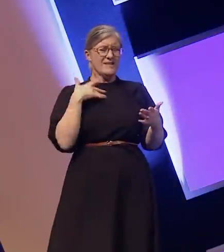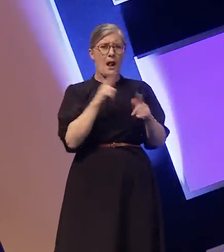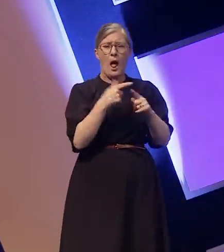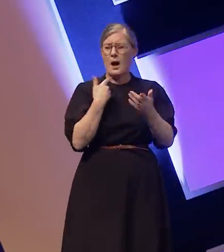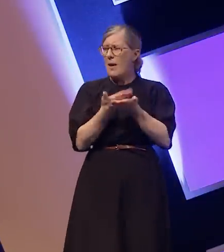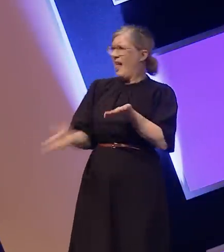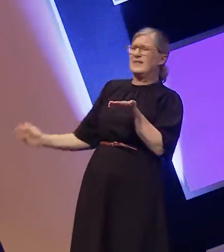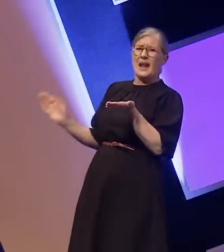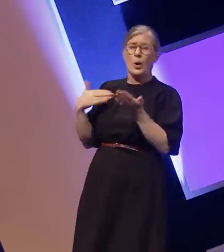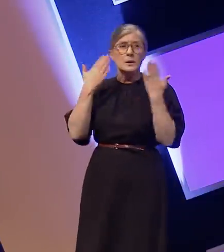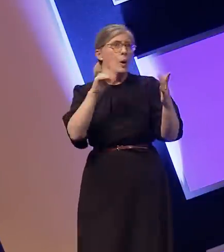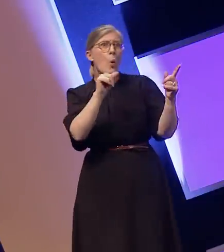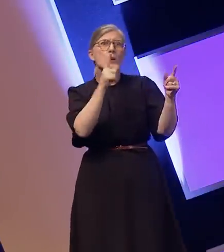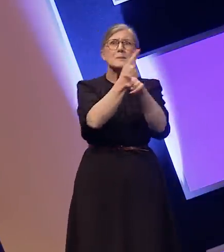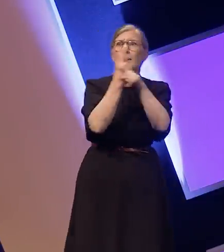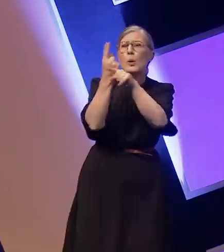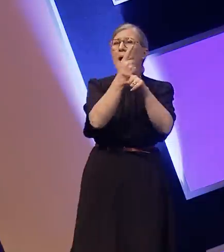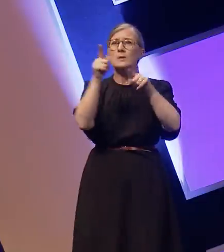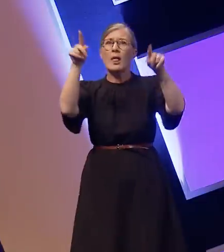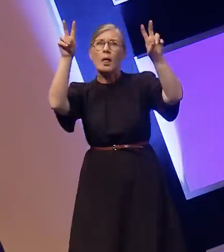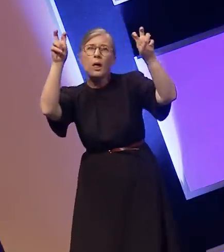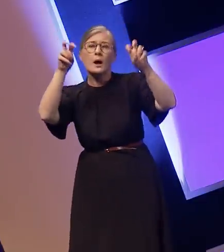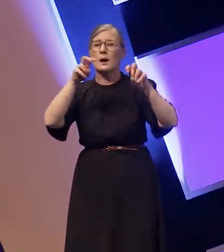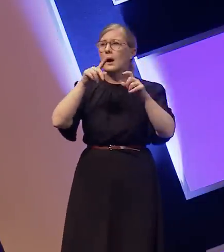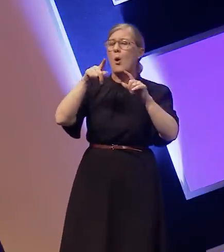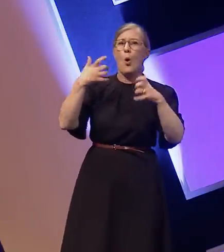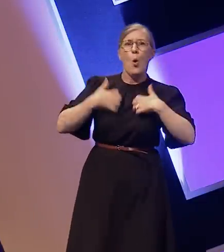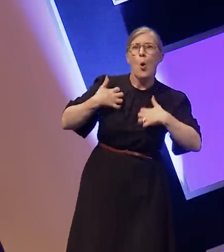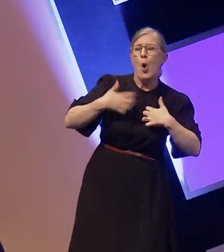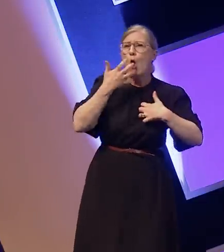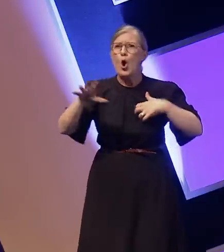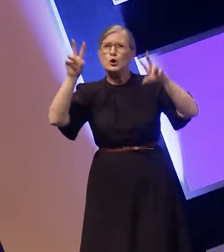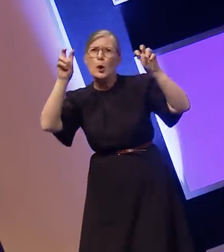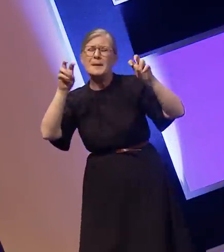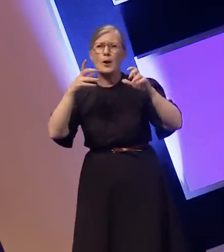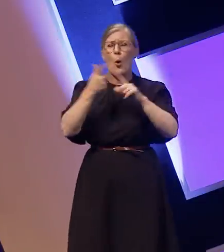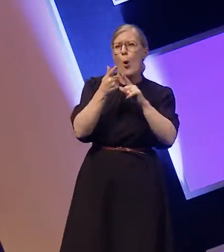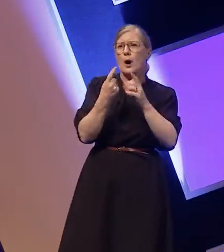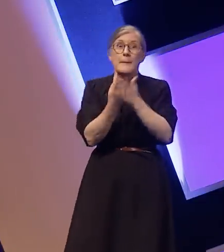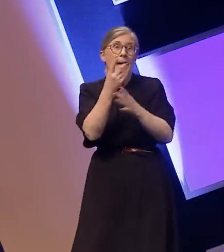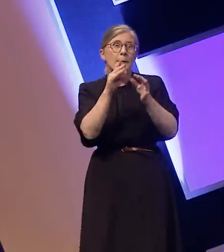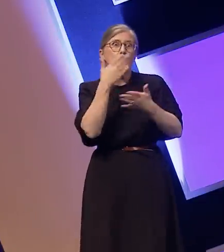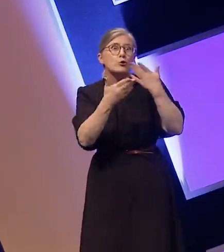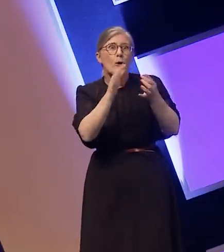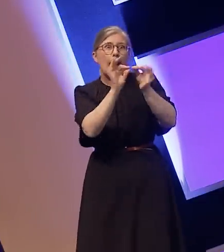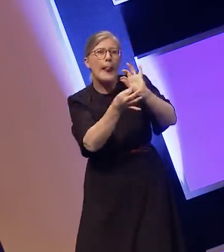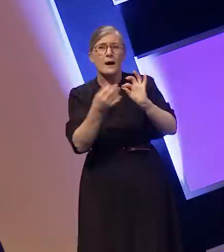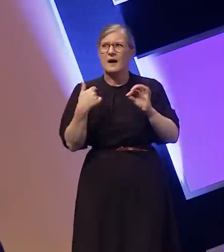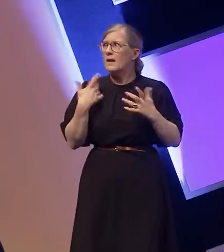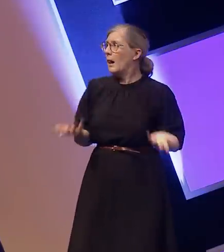and that hot storyline or plot twist, the frustration and isolation is very real. Okay let me